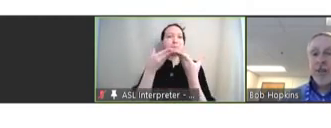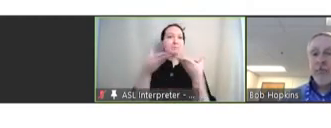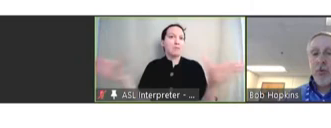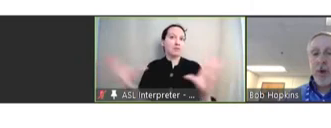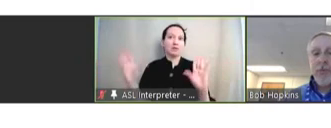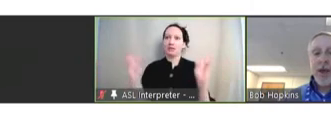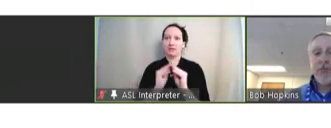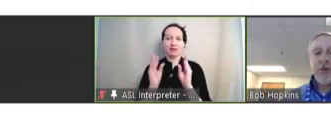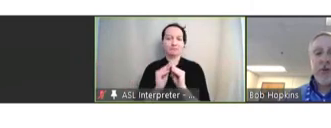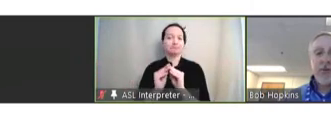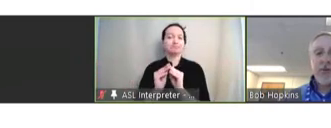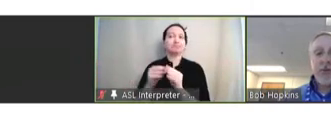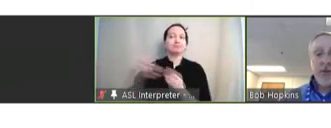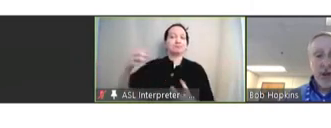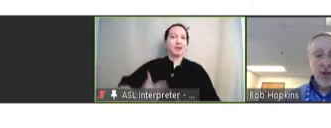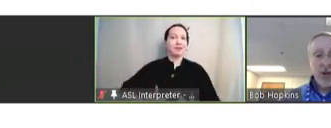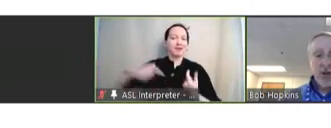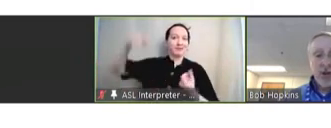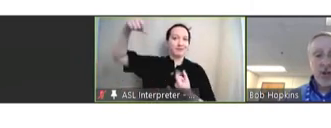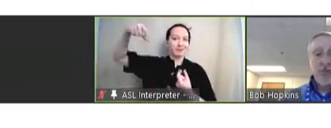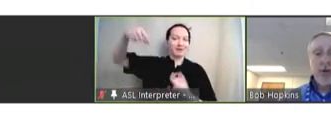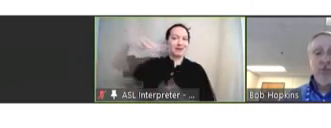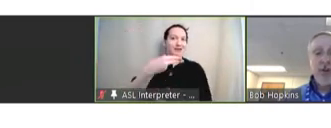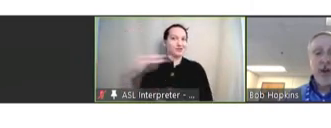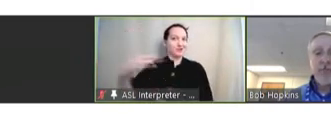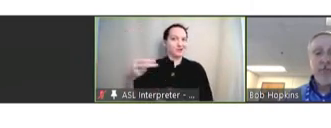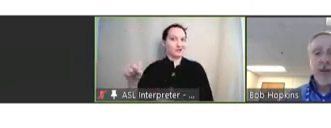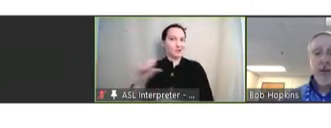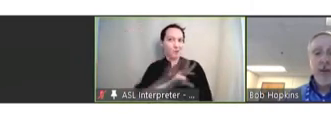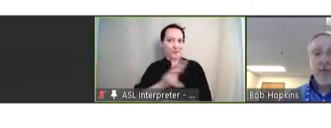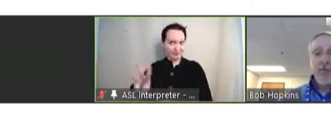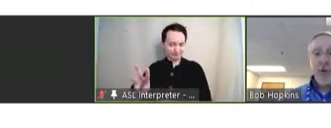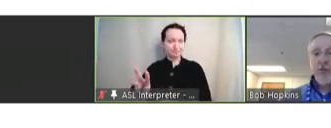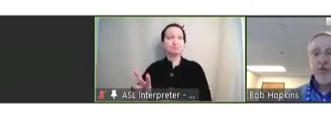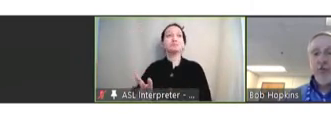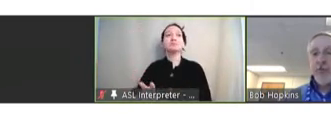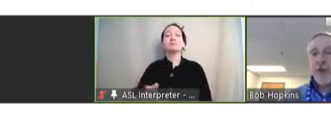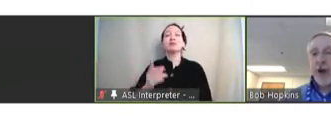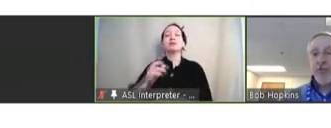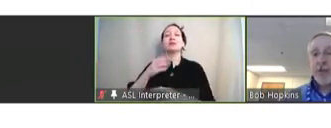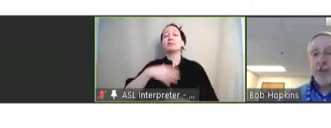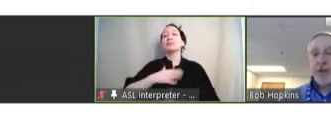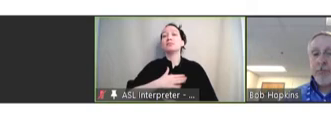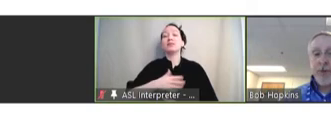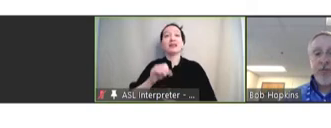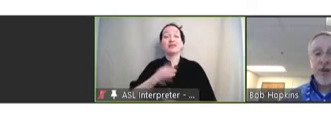being webcasted onto the HHS website. Please mute yourself when not speaking and please do not use